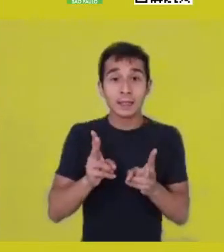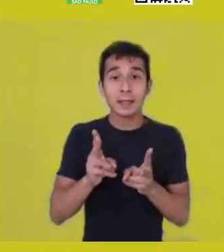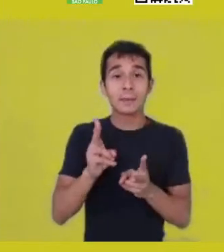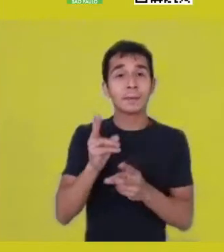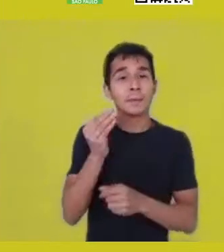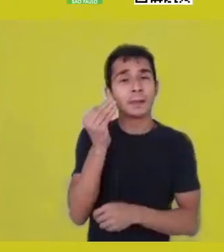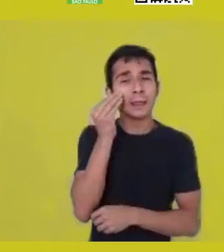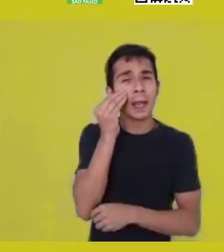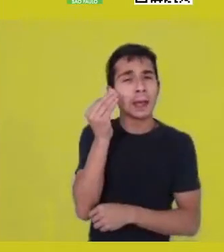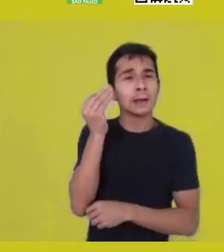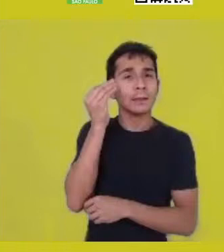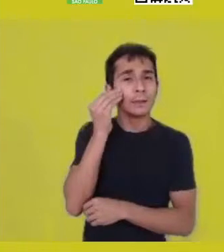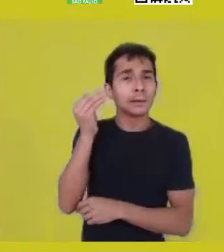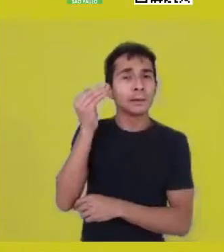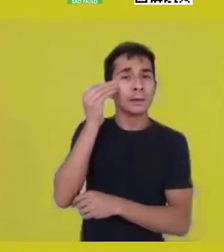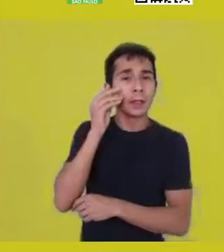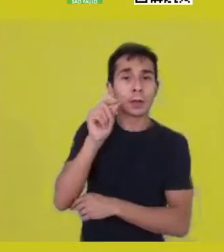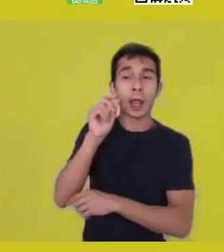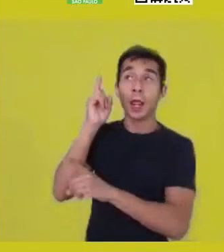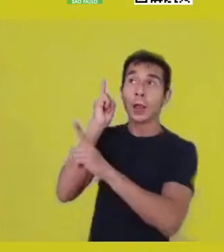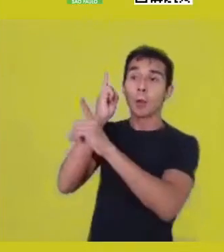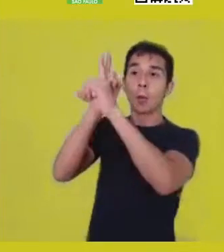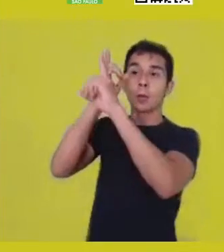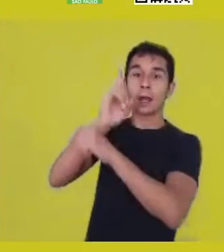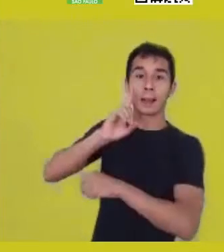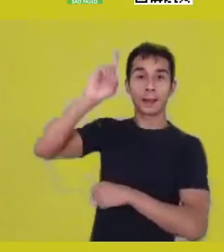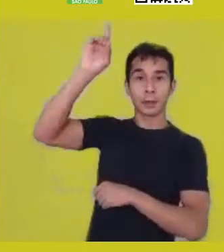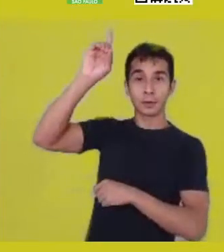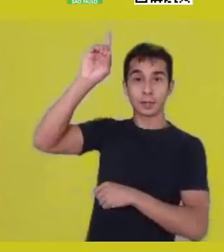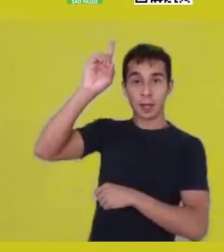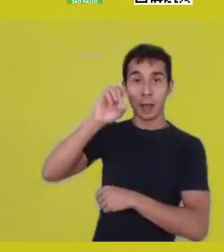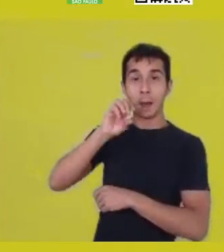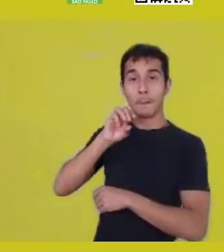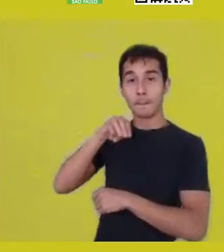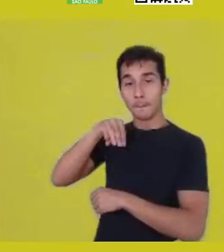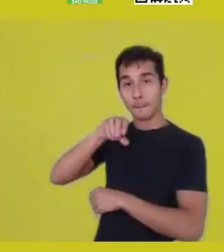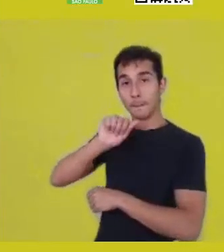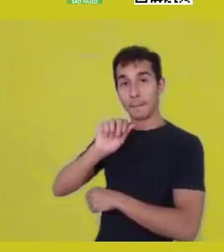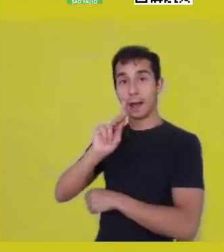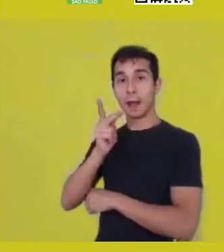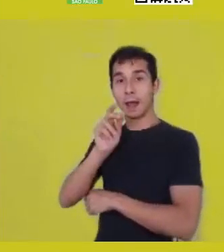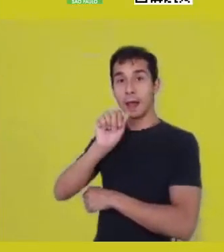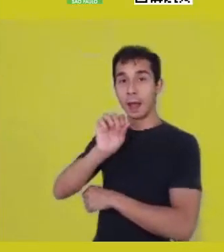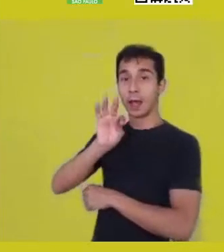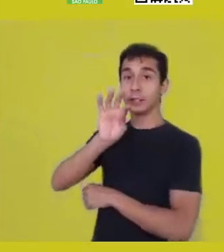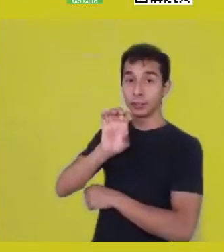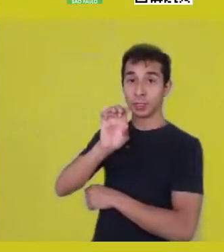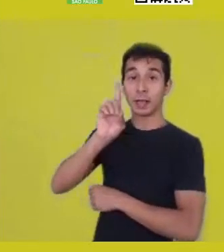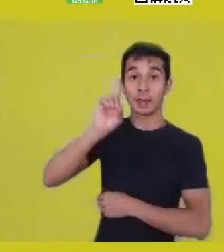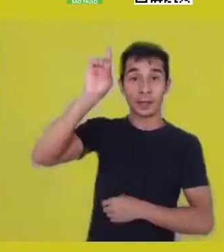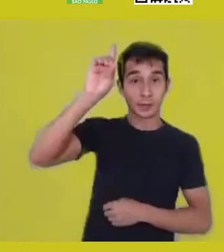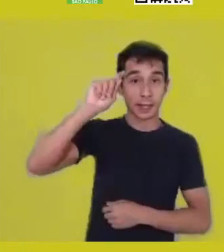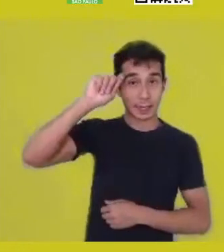Ma’at is a black goddess who carries in the middle of her forehead